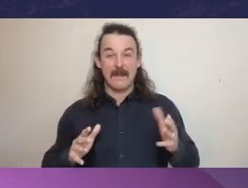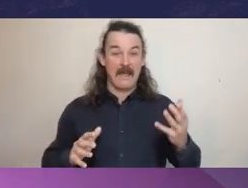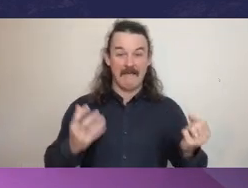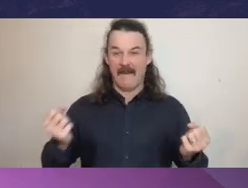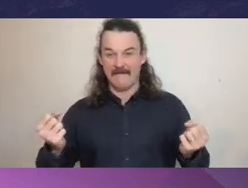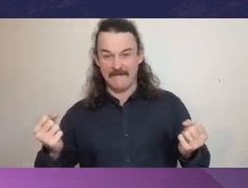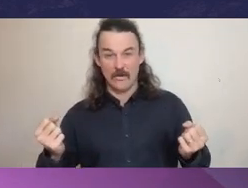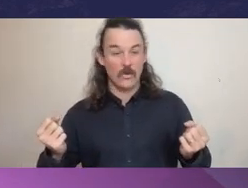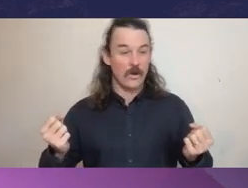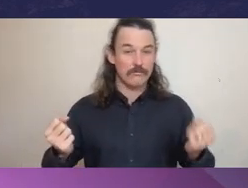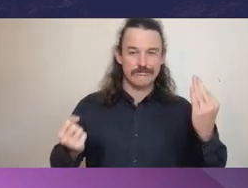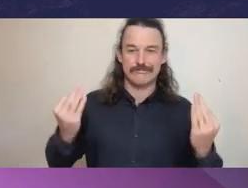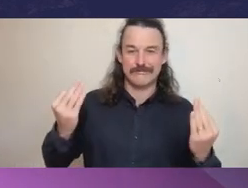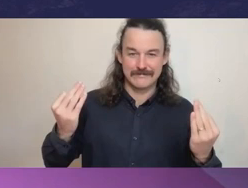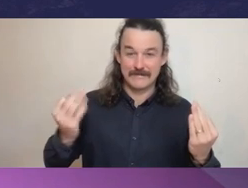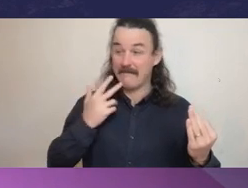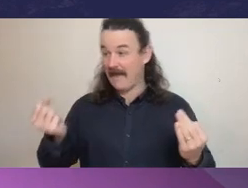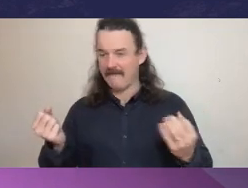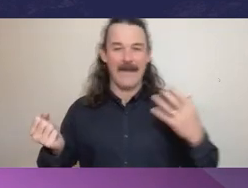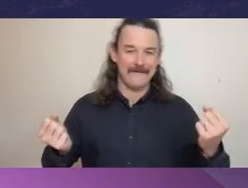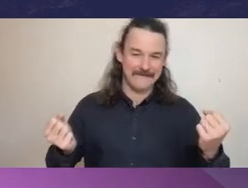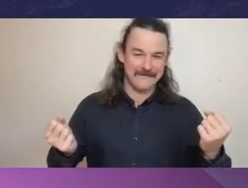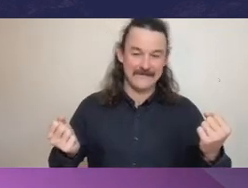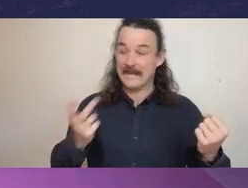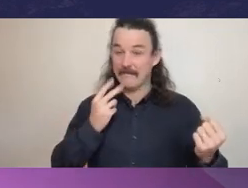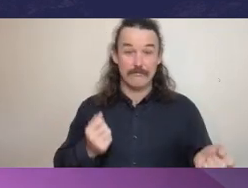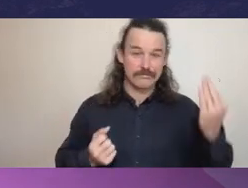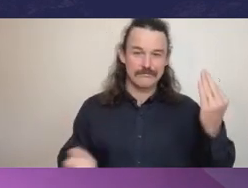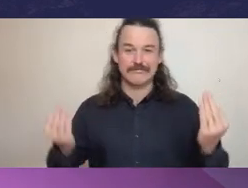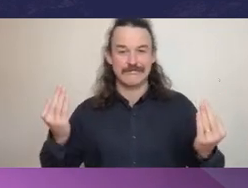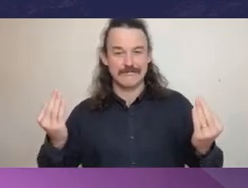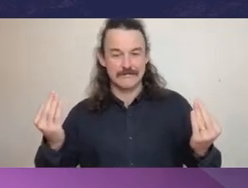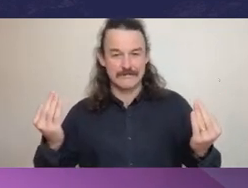And therefore, ‘I'm not’ I didn't show integrity. Now, in my world, the absence of corruption